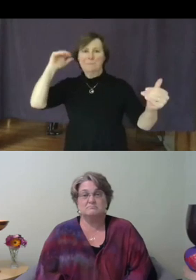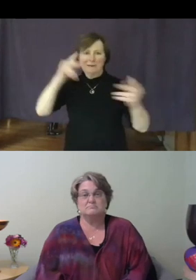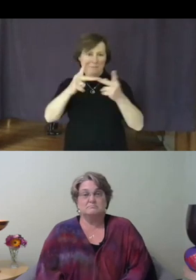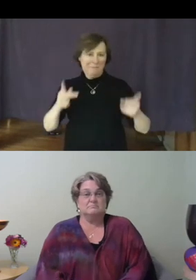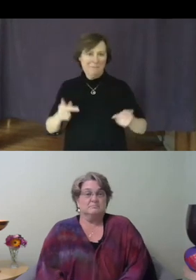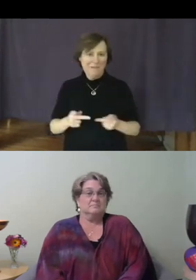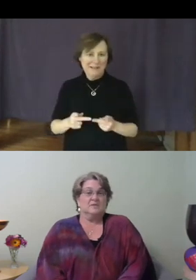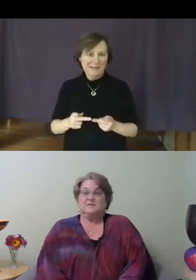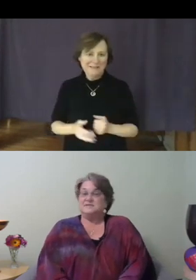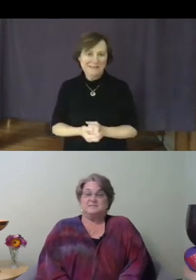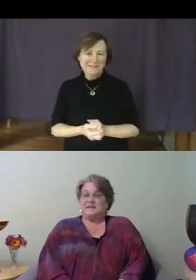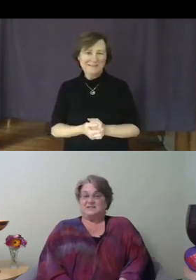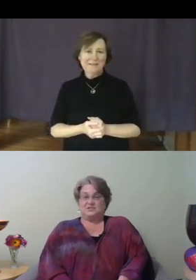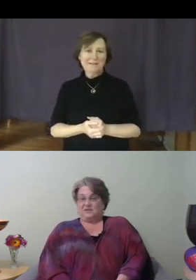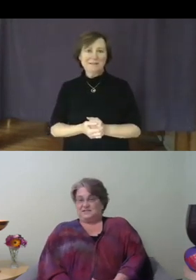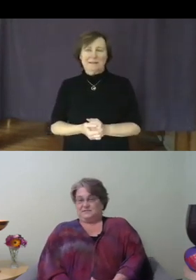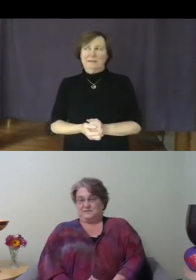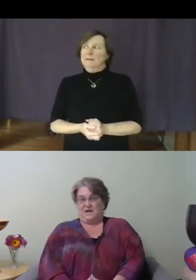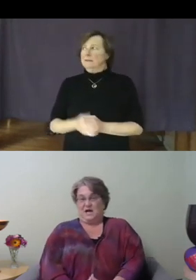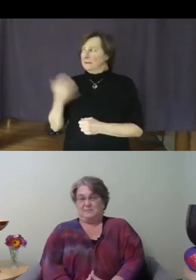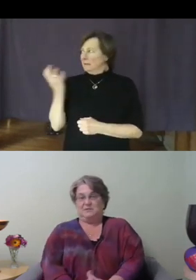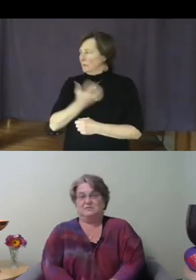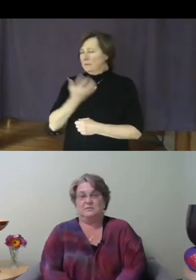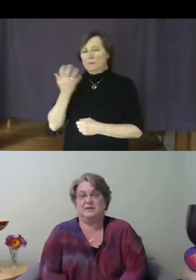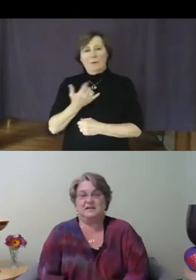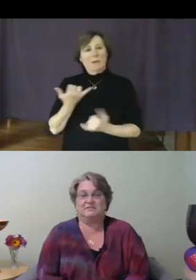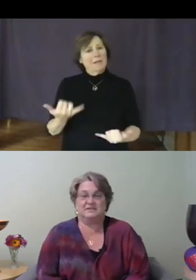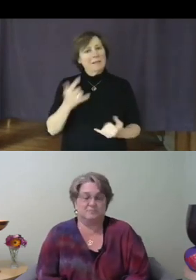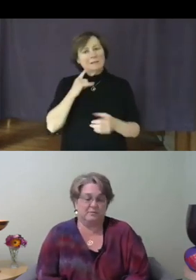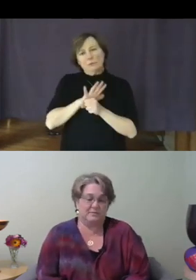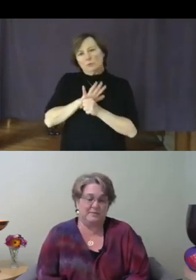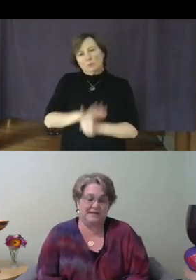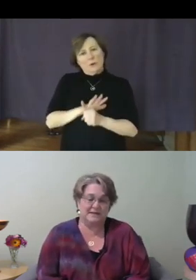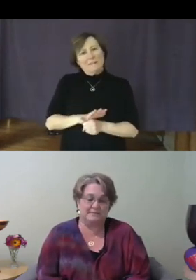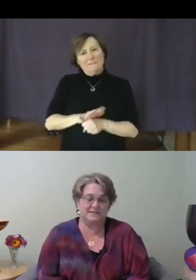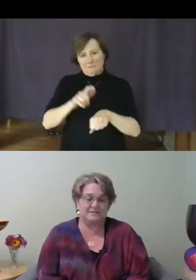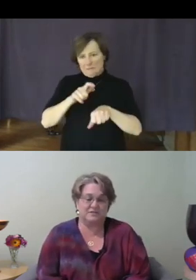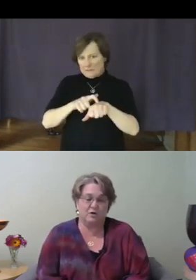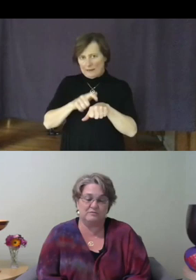This has been a stressful time for many of us, what with the pandemics of COVID